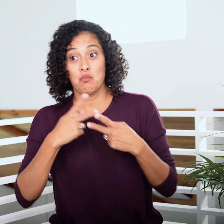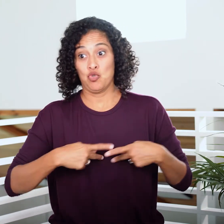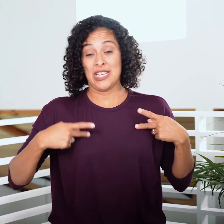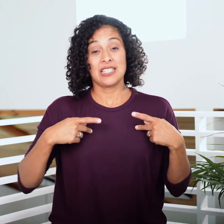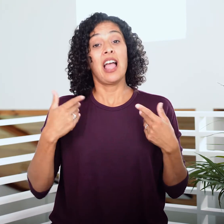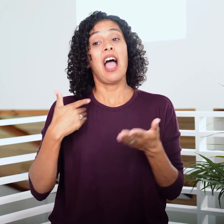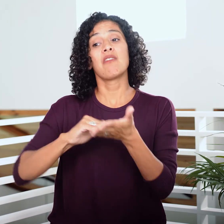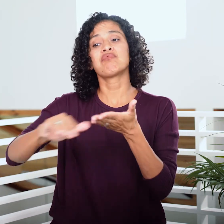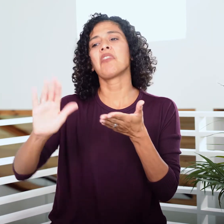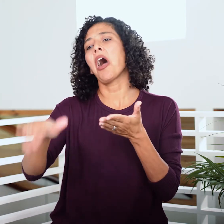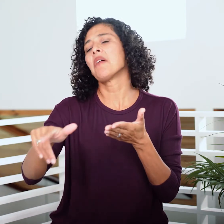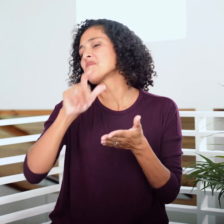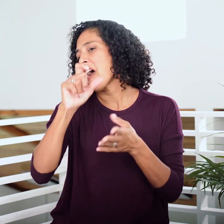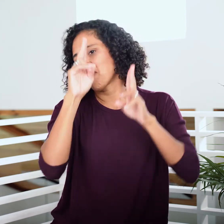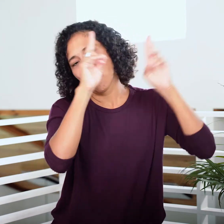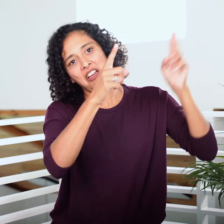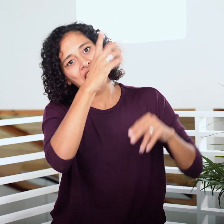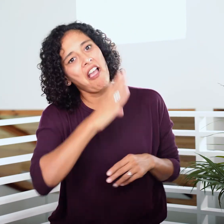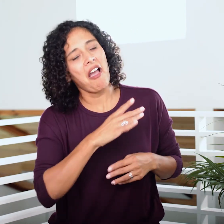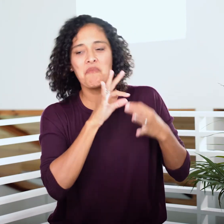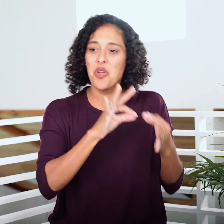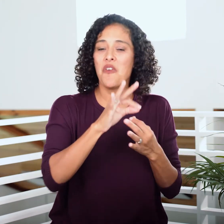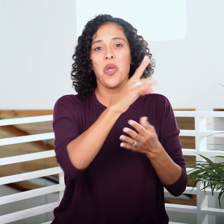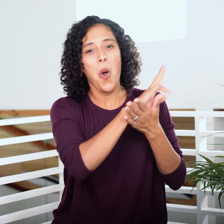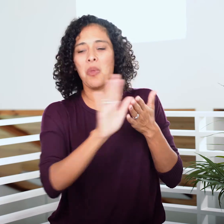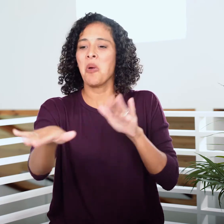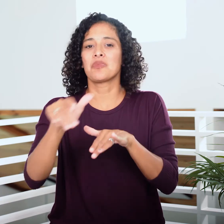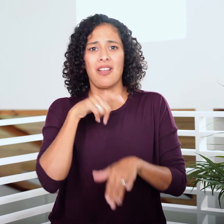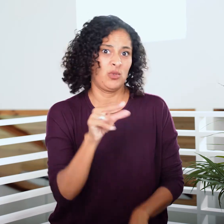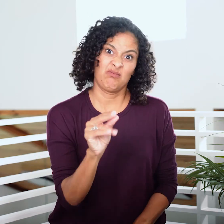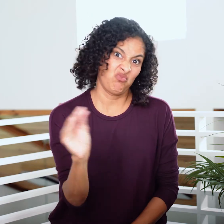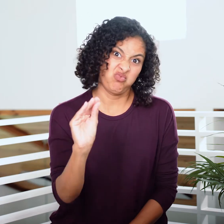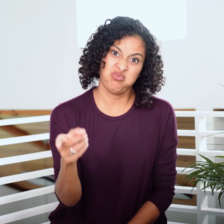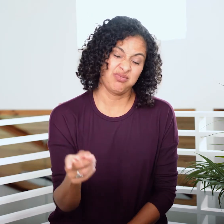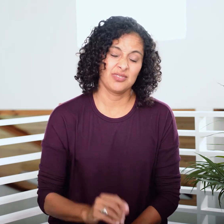No priest gets a pass on honoring God’s perfection and holiness.